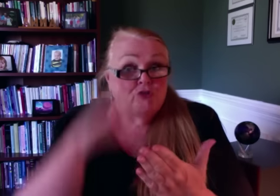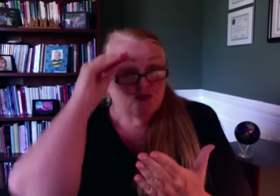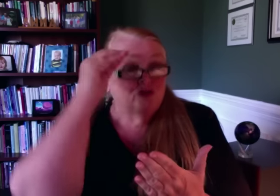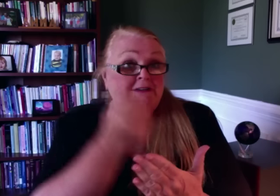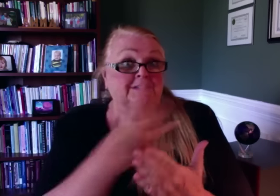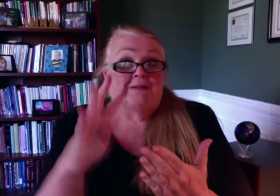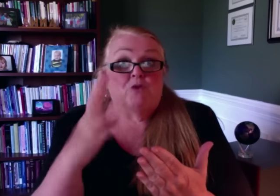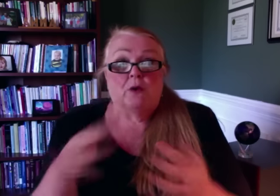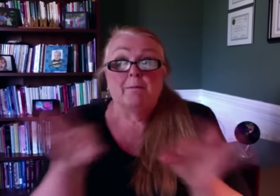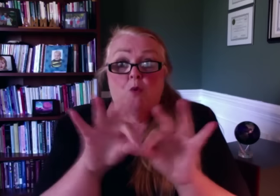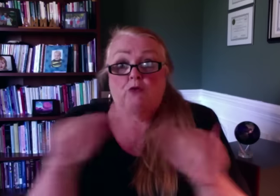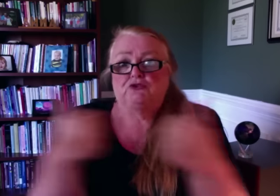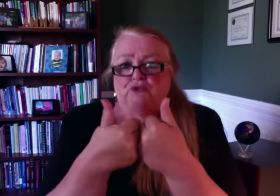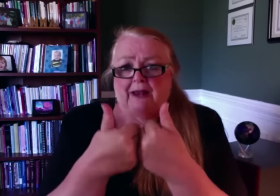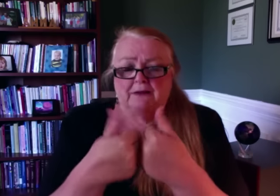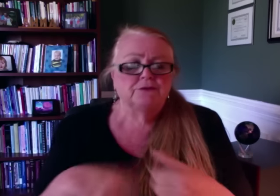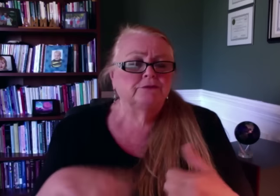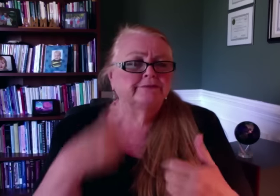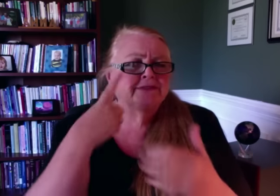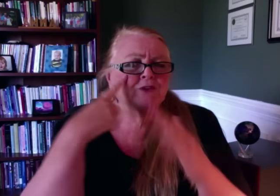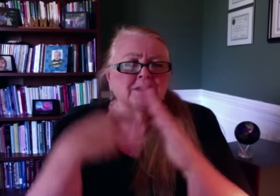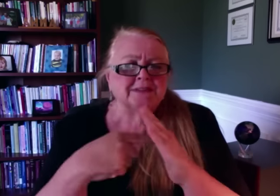I also learned about several important challenges facing RID.